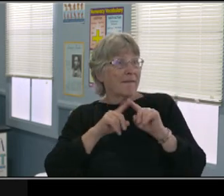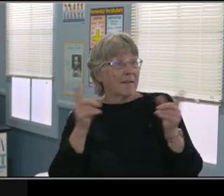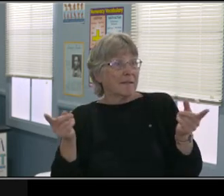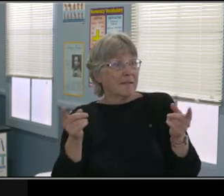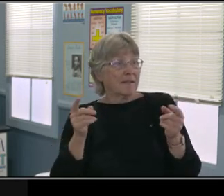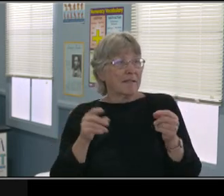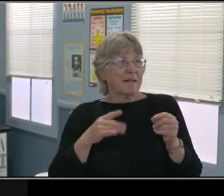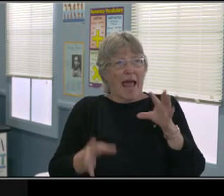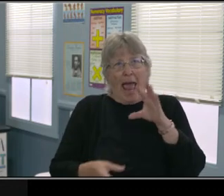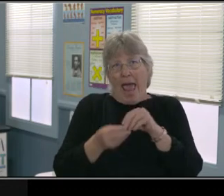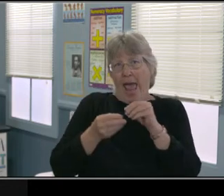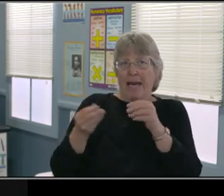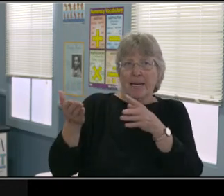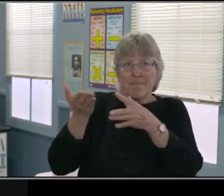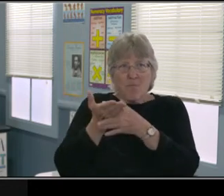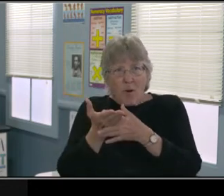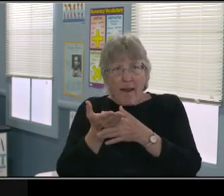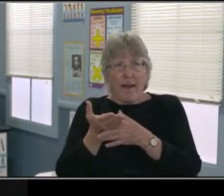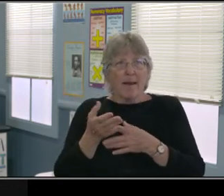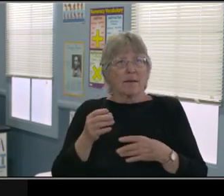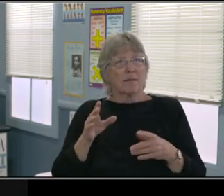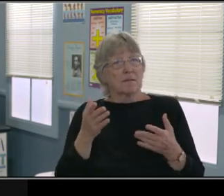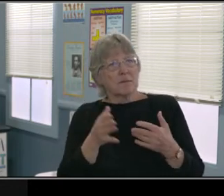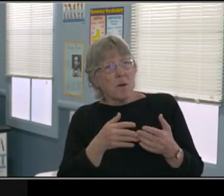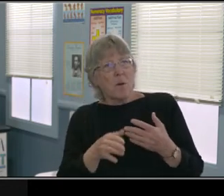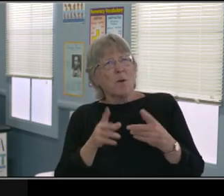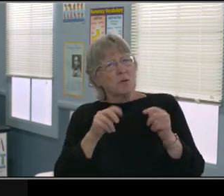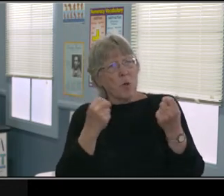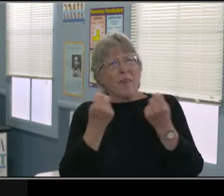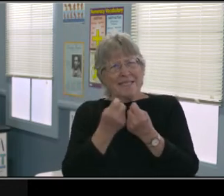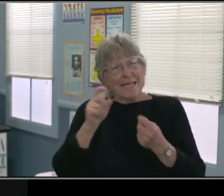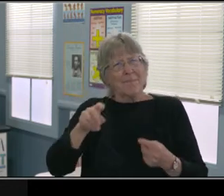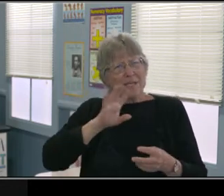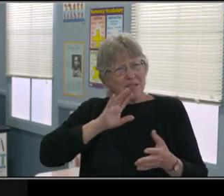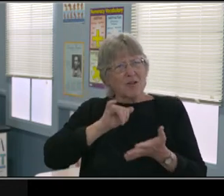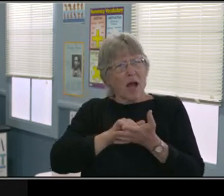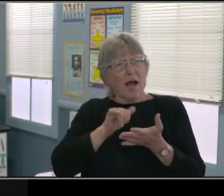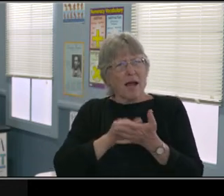you don't have technology, you don't have strong Wi-Fi.